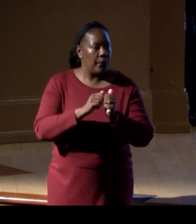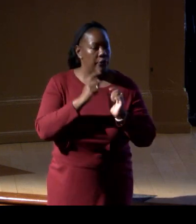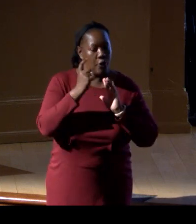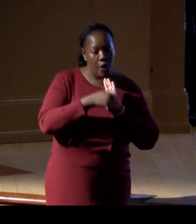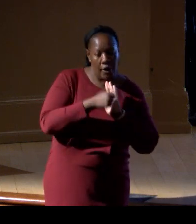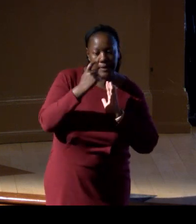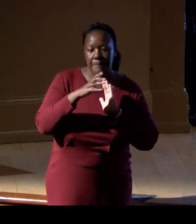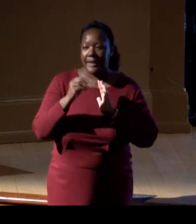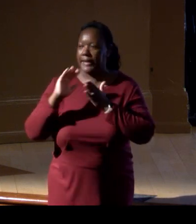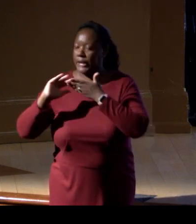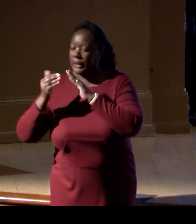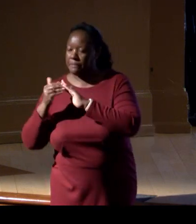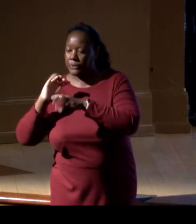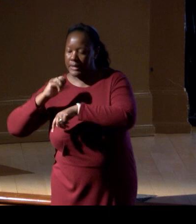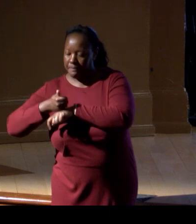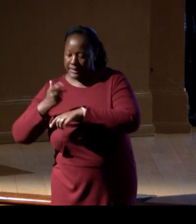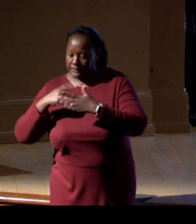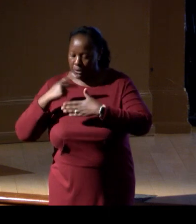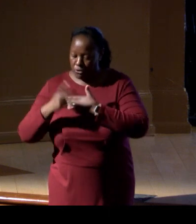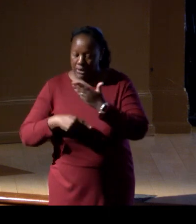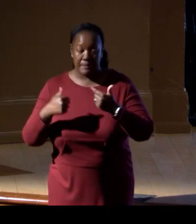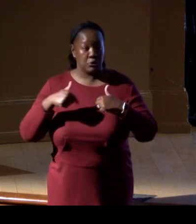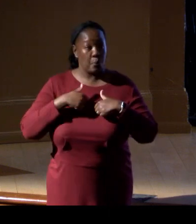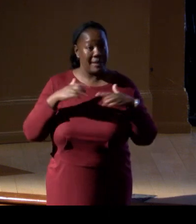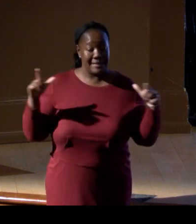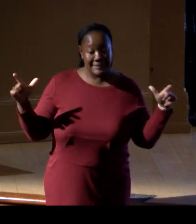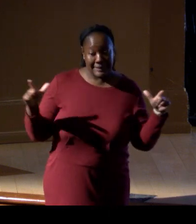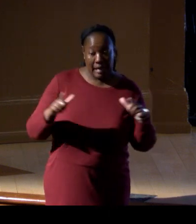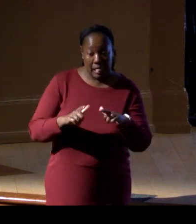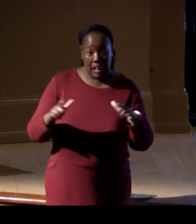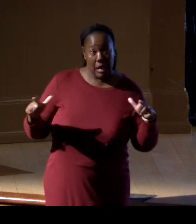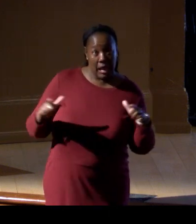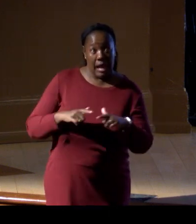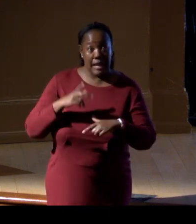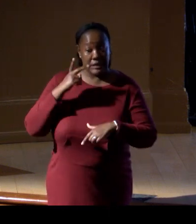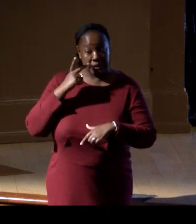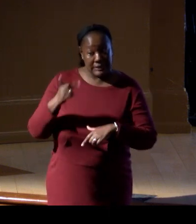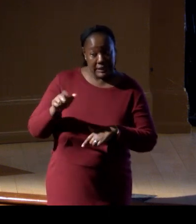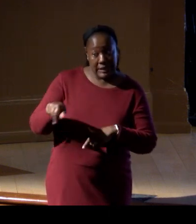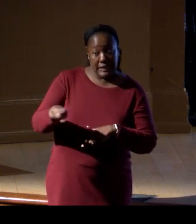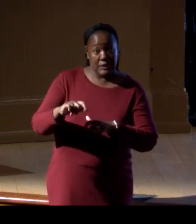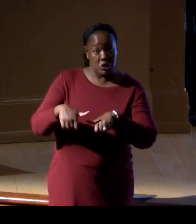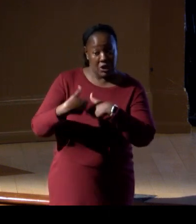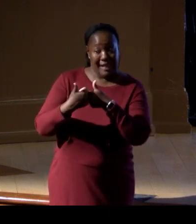can scale to meet the pressing marine challenges we are seeing in our changing world.